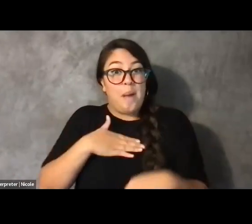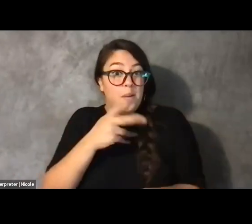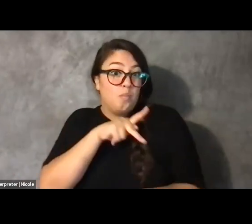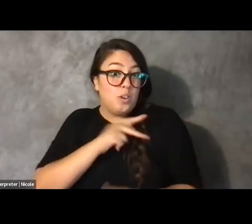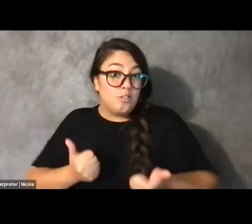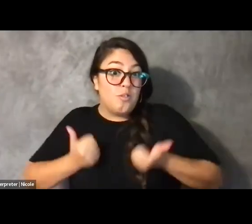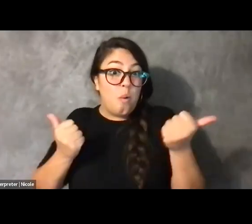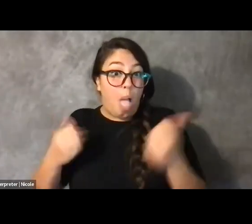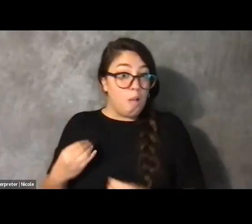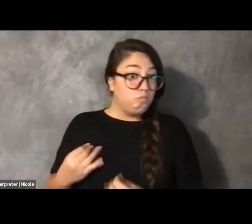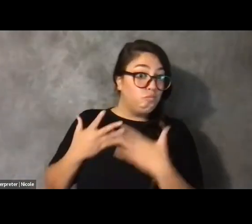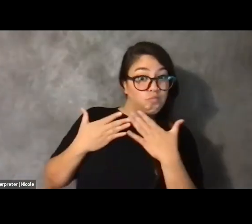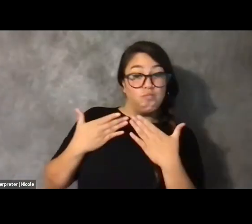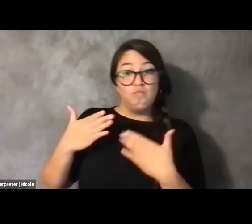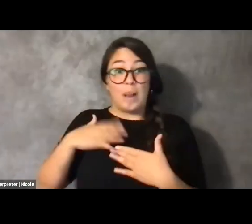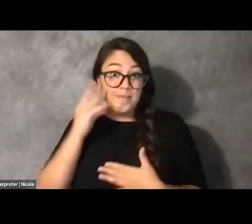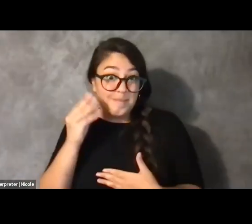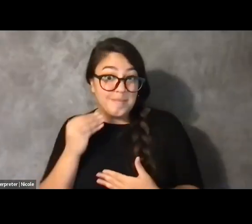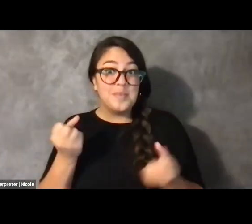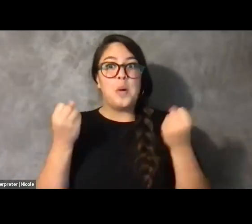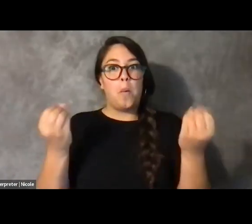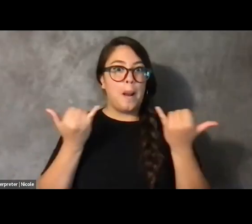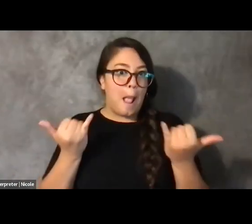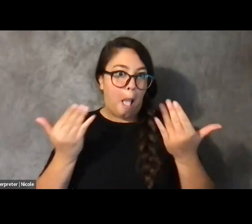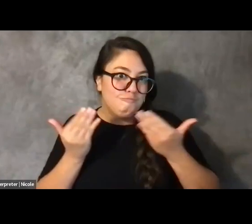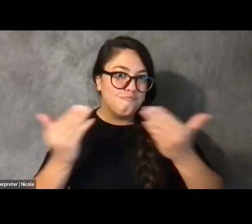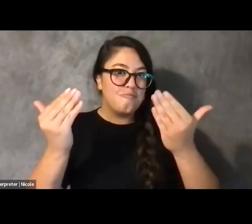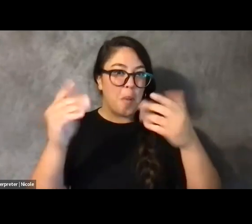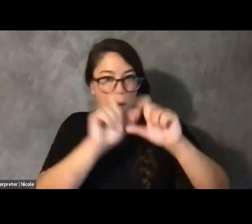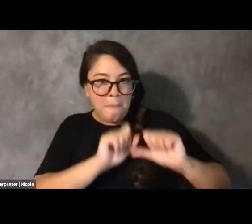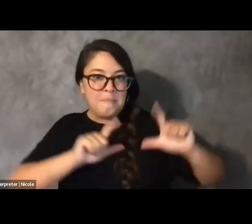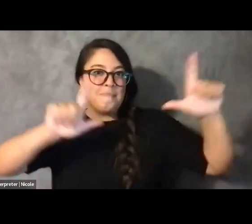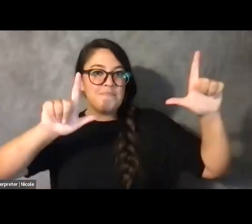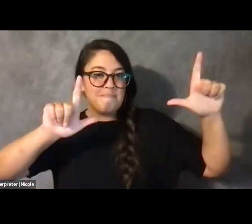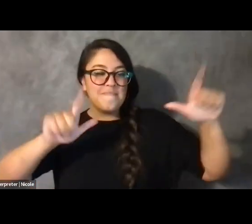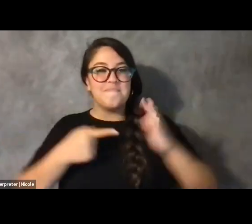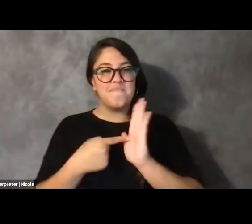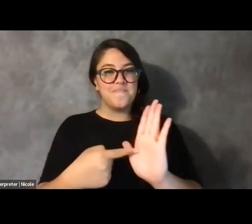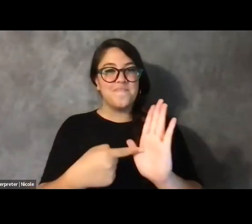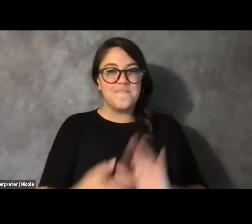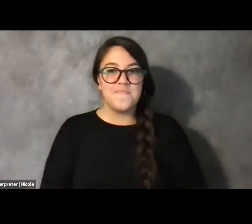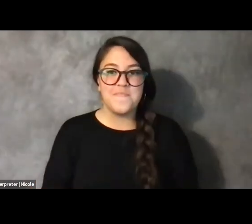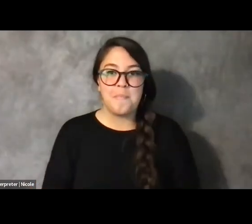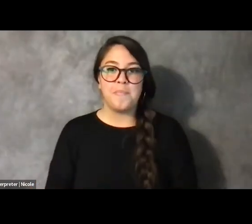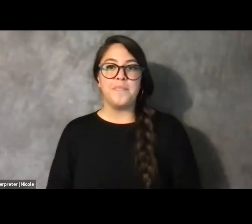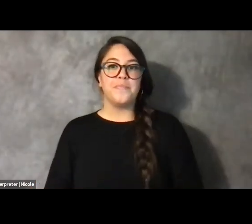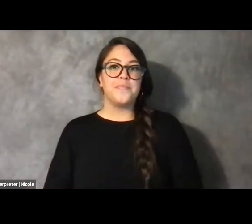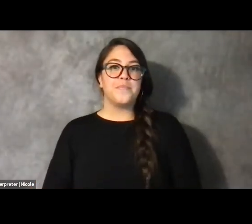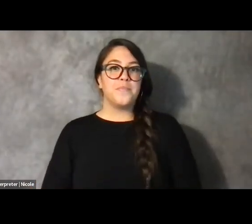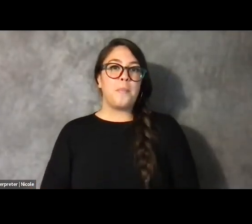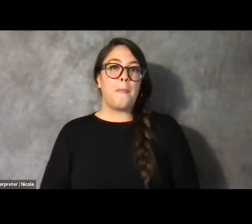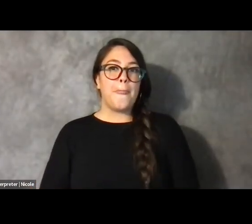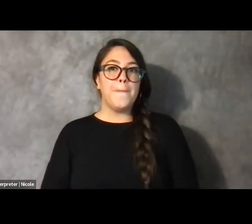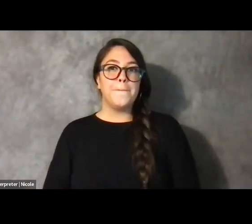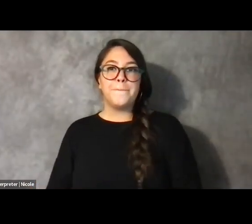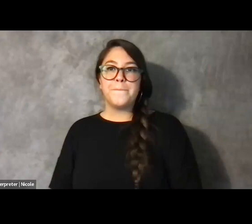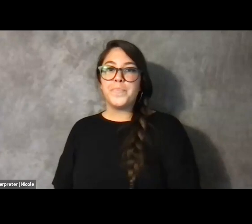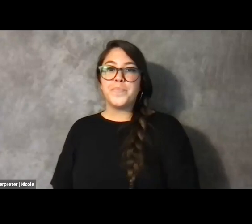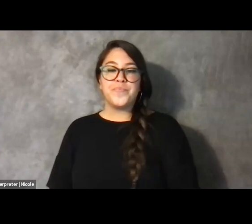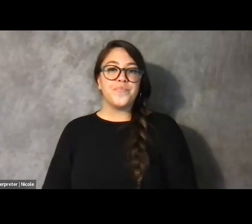So without further ado, I am going to share my screen and we will get started.